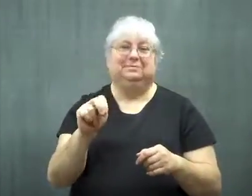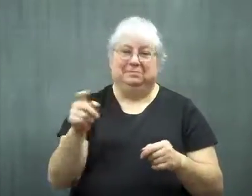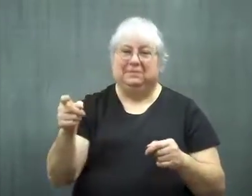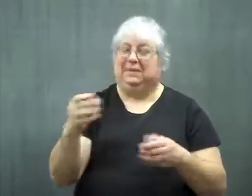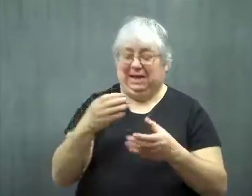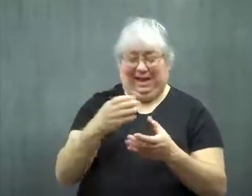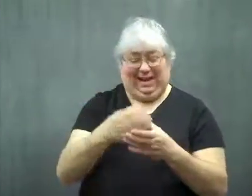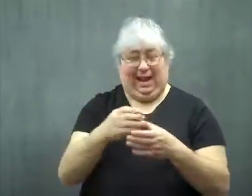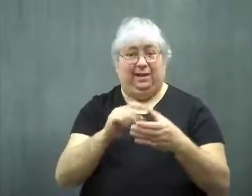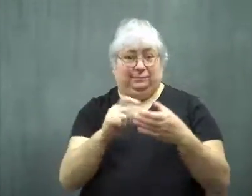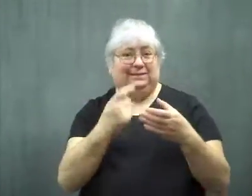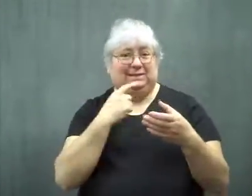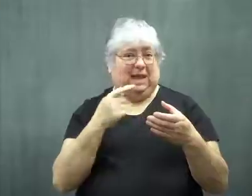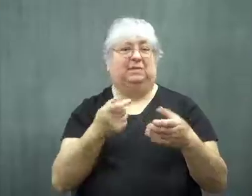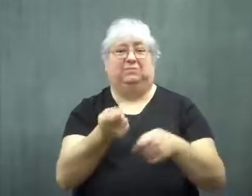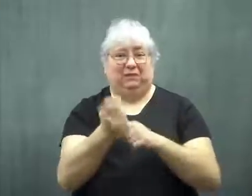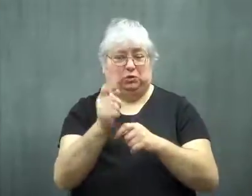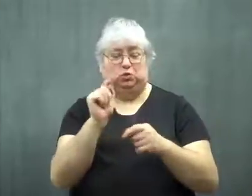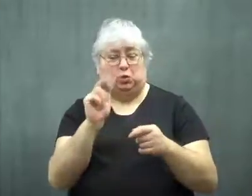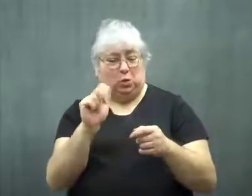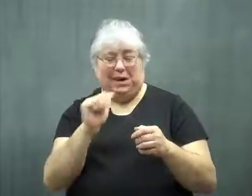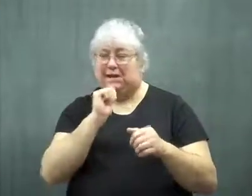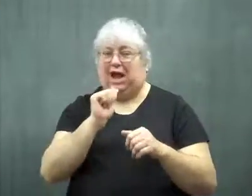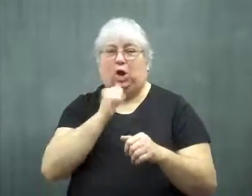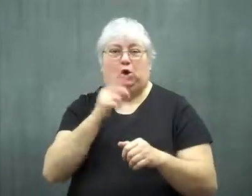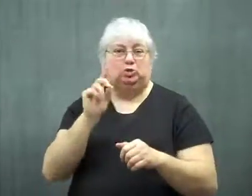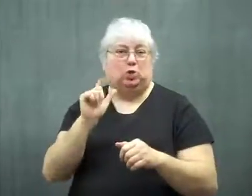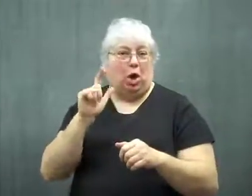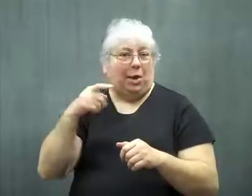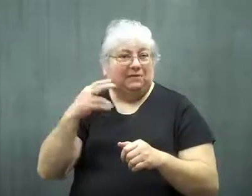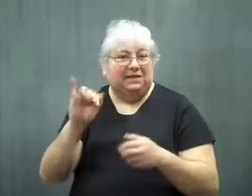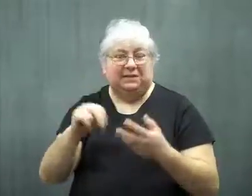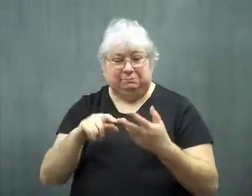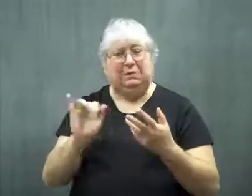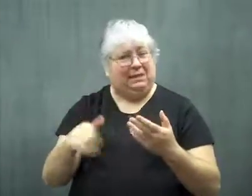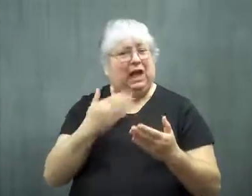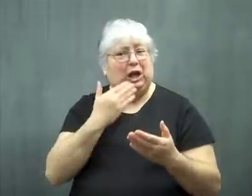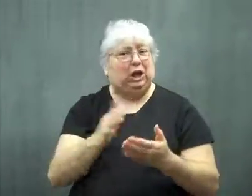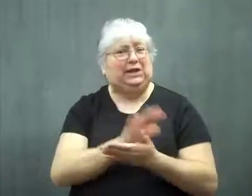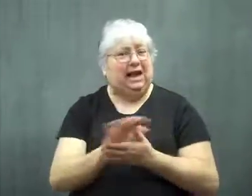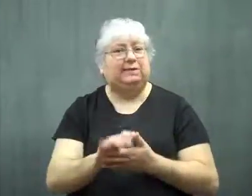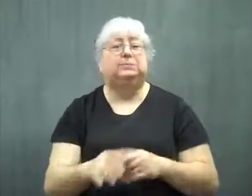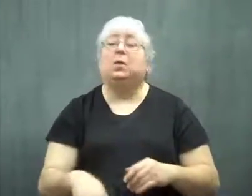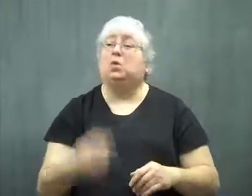The can says the tuna was caught in a dolphin-safe way, which is nice, and very good.